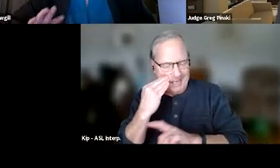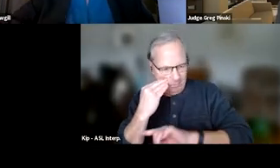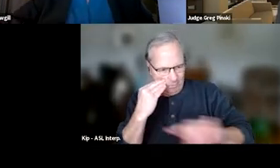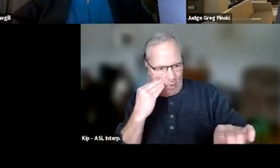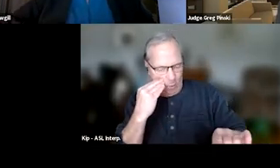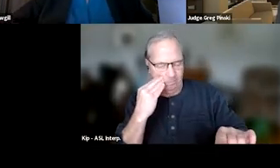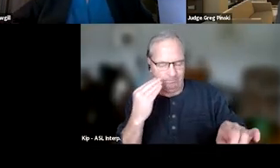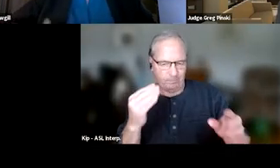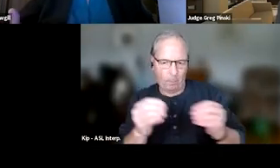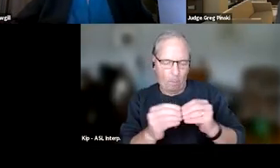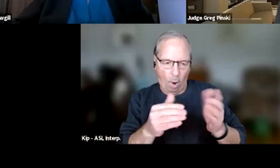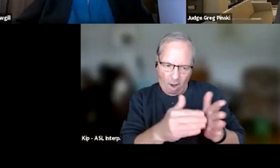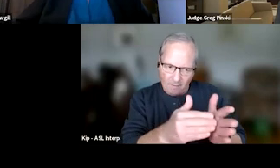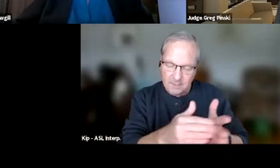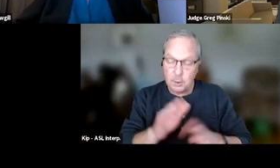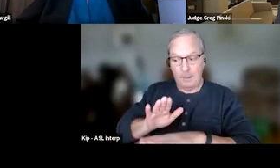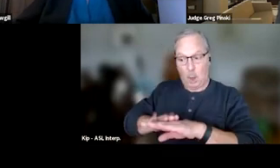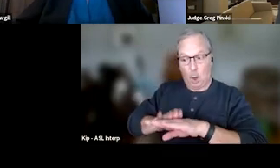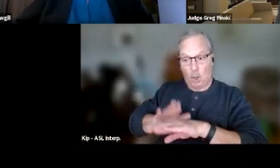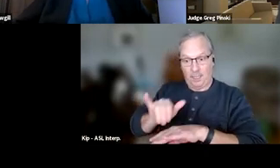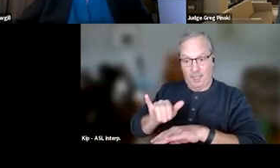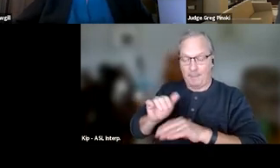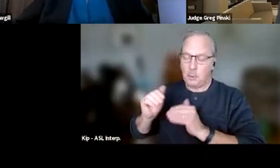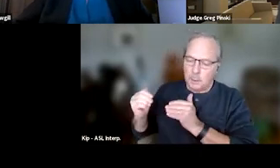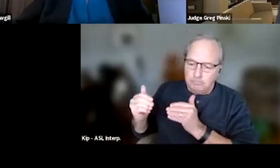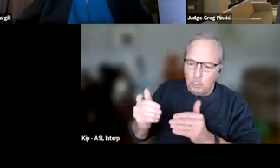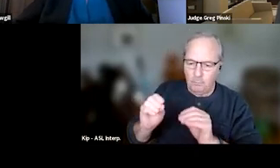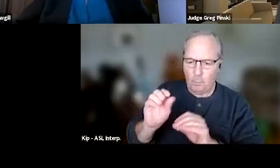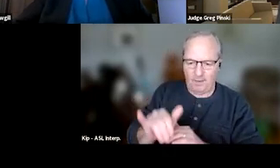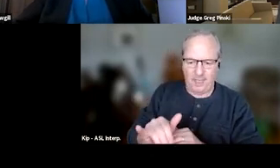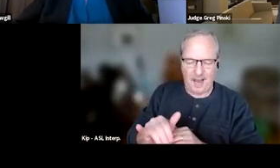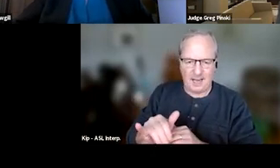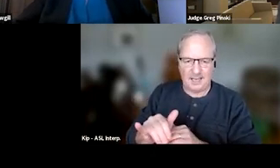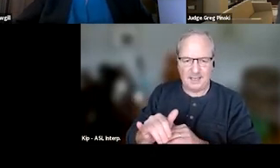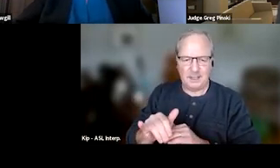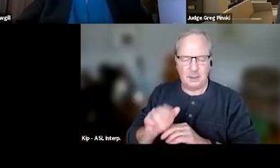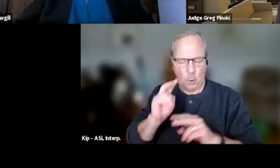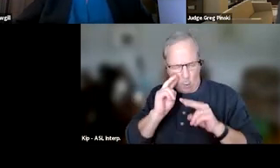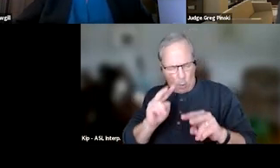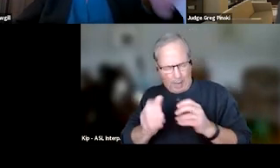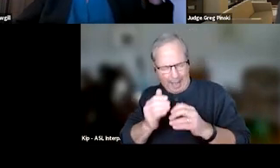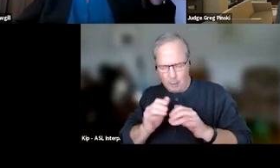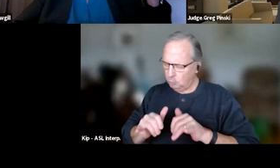So just be cautious of that, but you can move forward in that. And so really look at how you can reward it, and not just the judge,